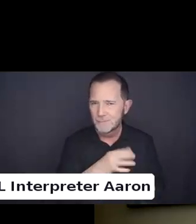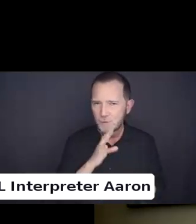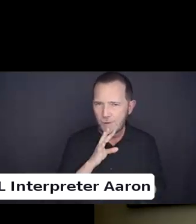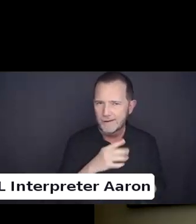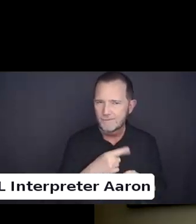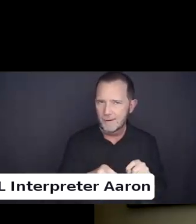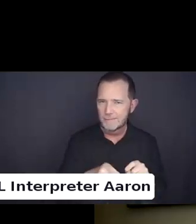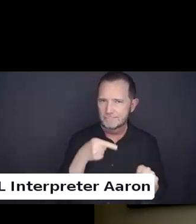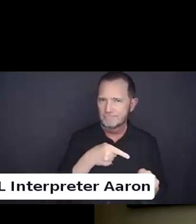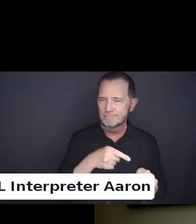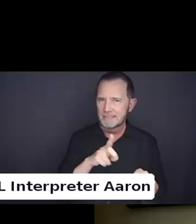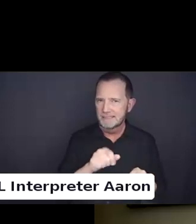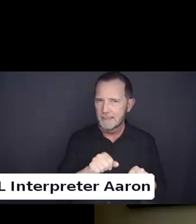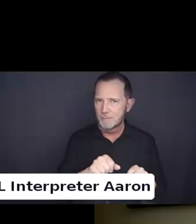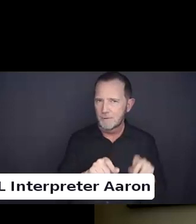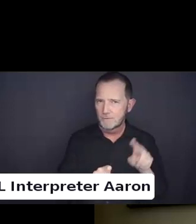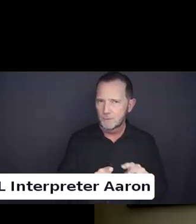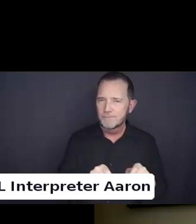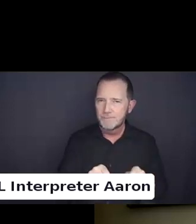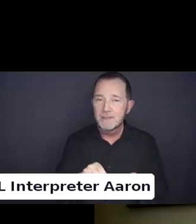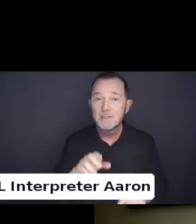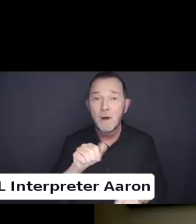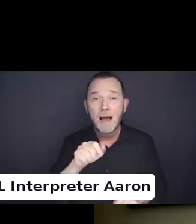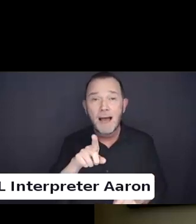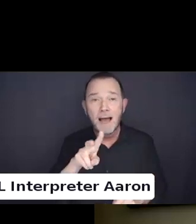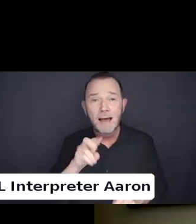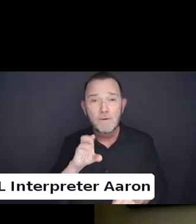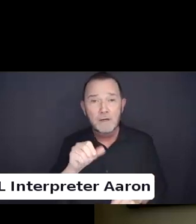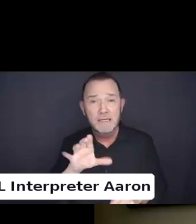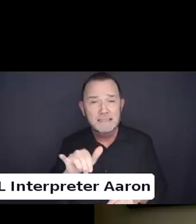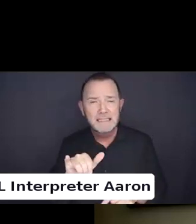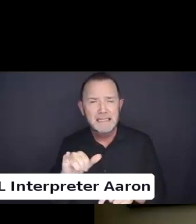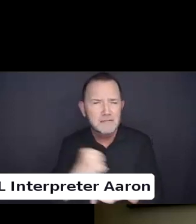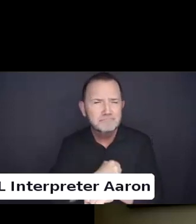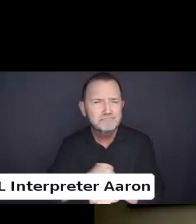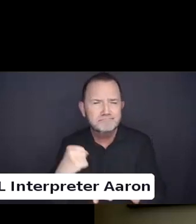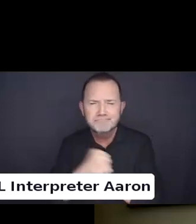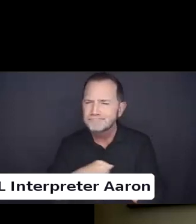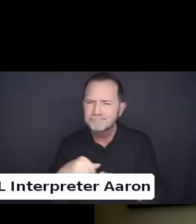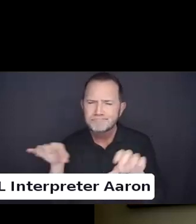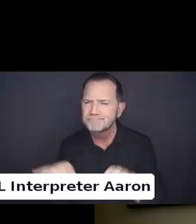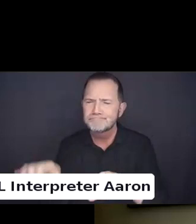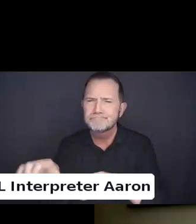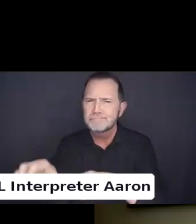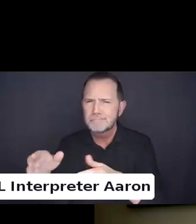Making sure that we are considering how advocacy is accessible for all folks to participate